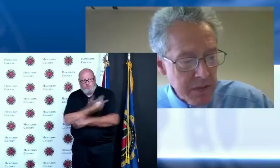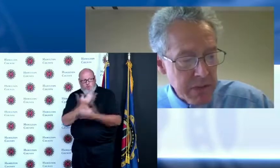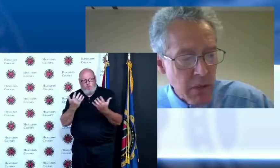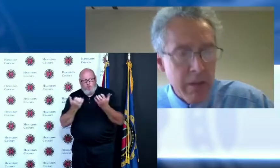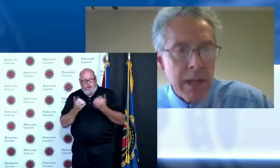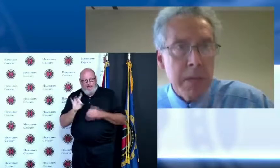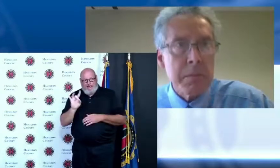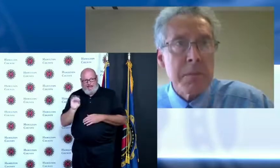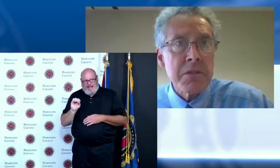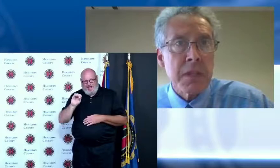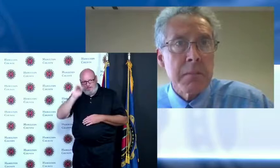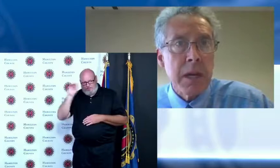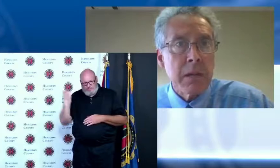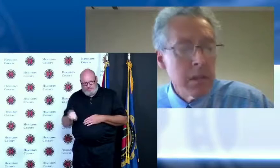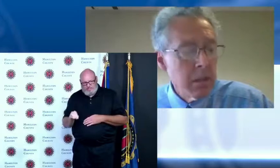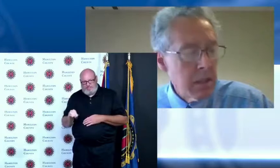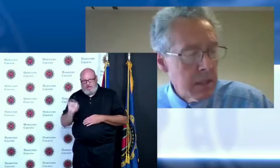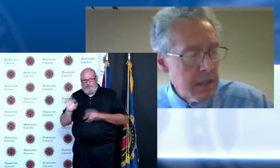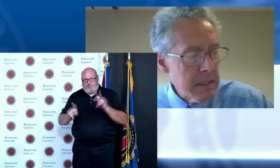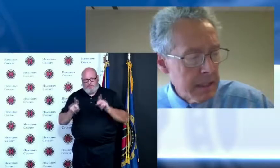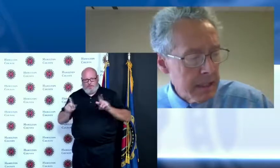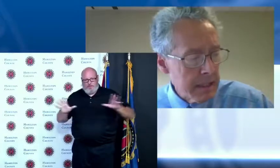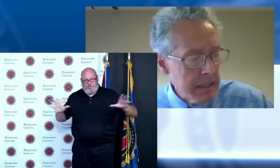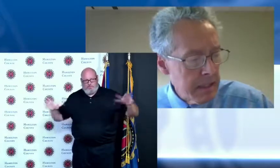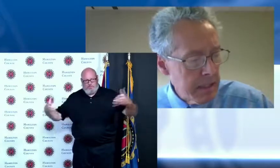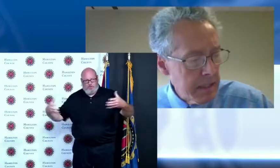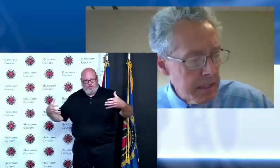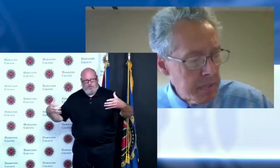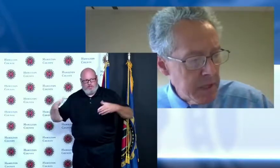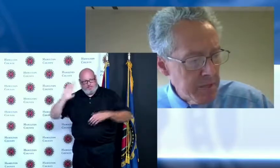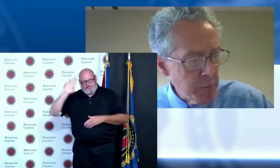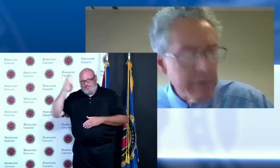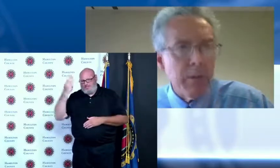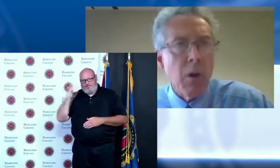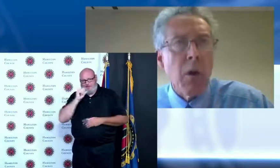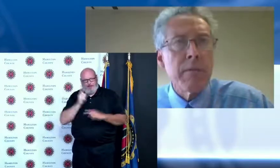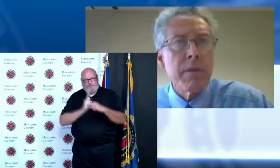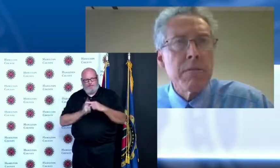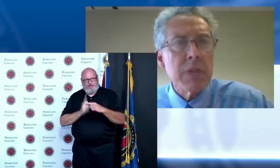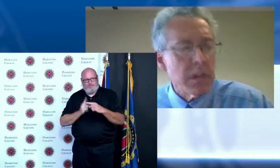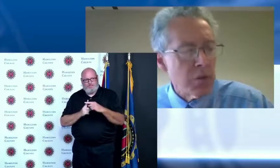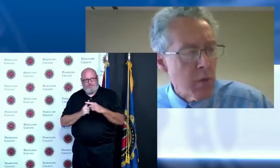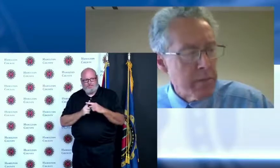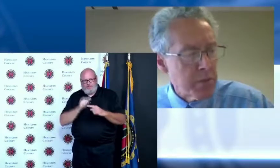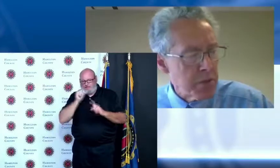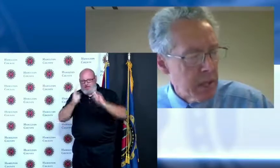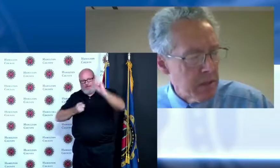sounding all that optimistic about hitting it if we fall 15 to 20 percent